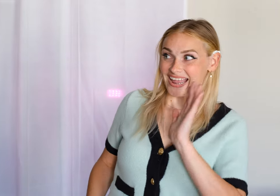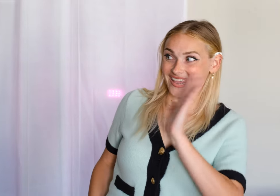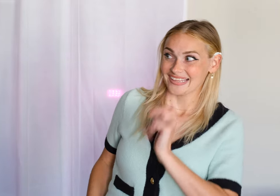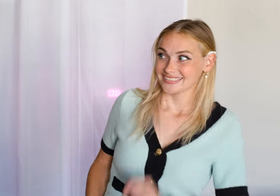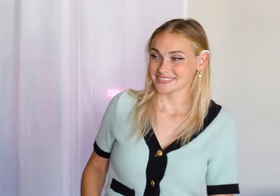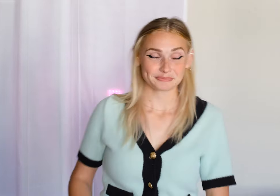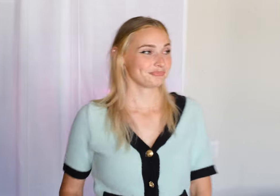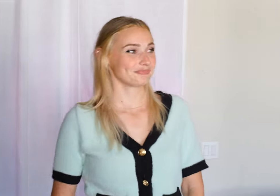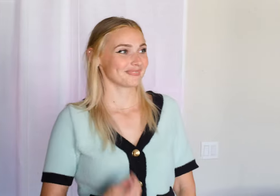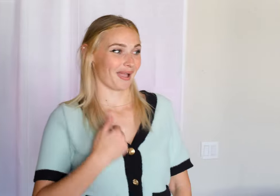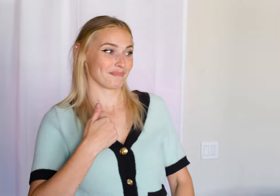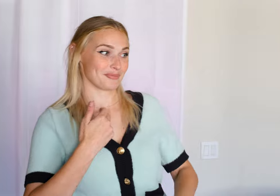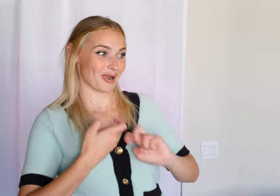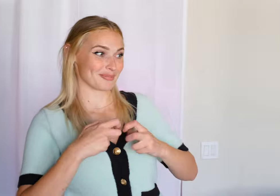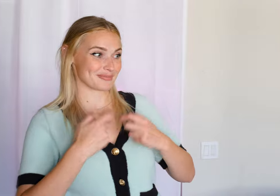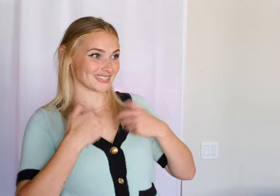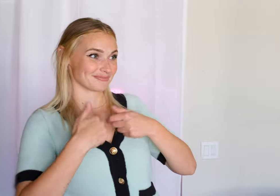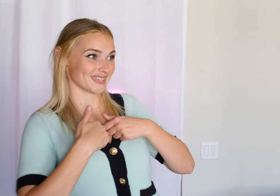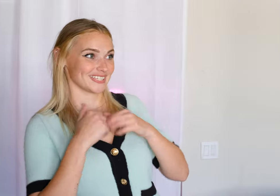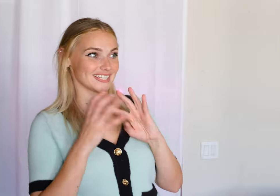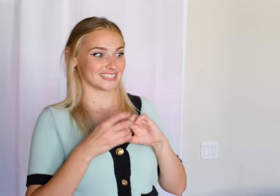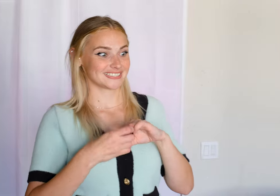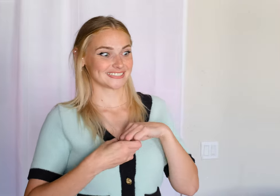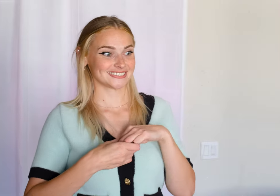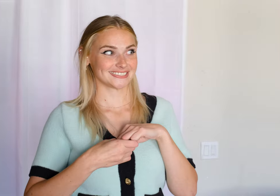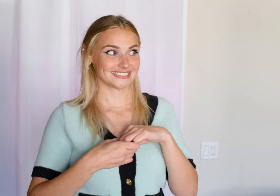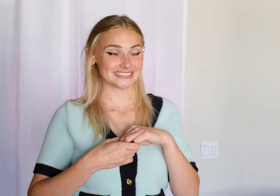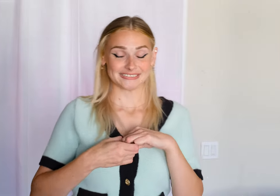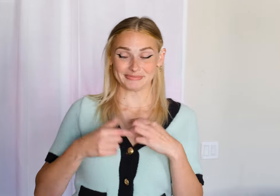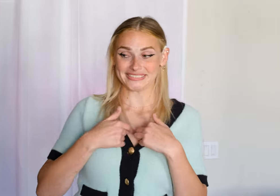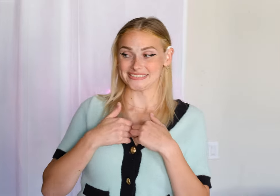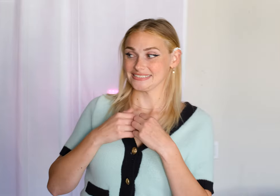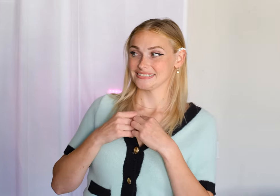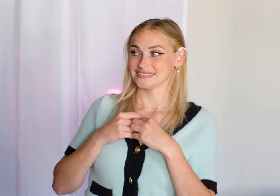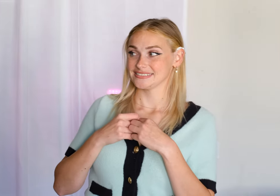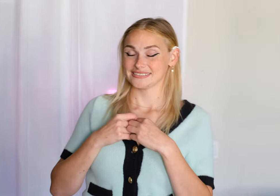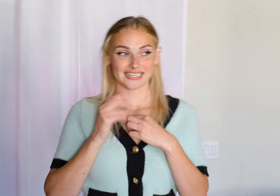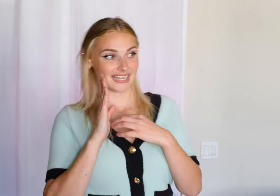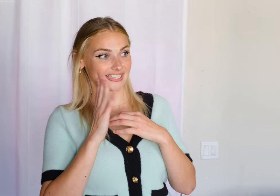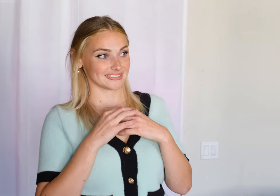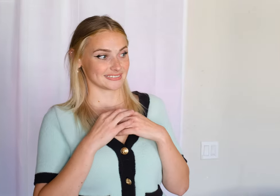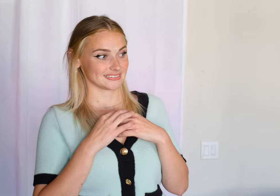🎶Hi! 🎶 🎶I'm the problem, it's me 🎶 🎶It's me 🎶 🎶Hi! 🎶